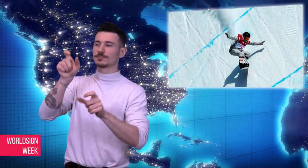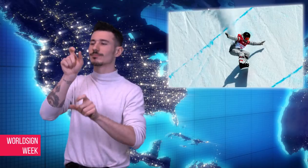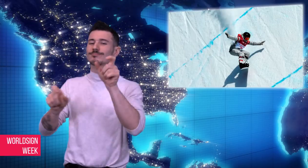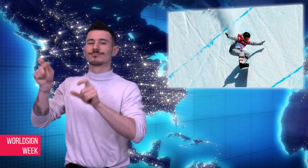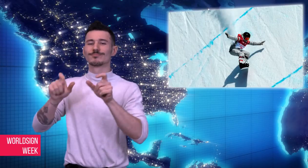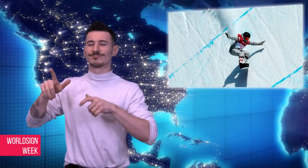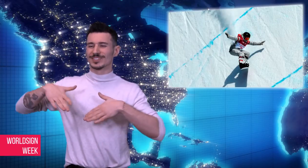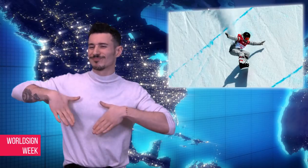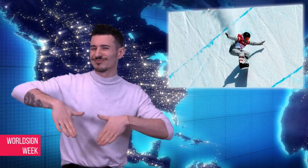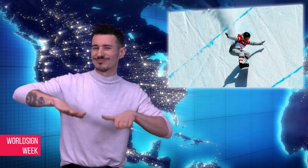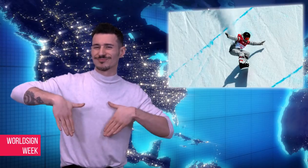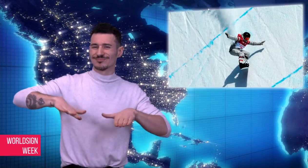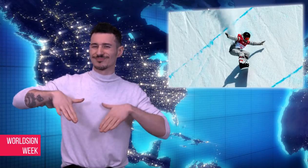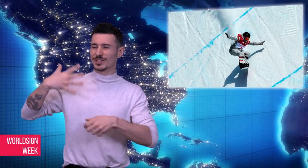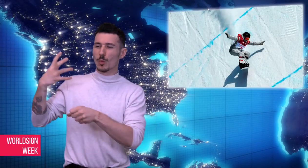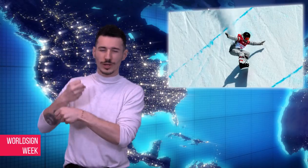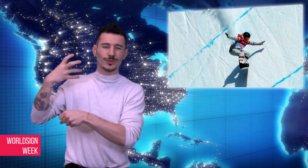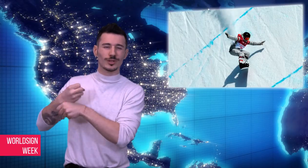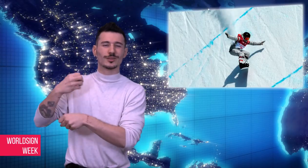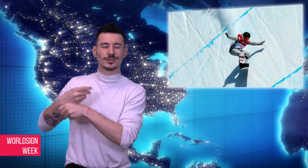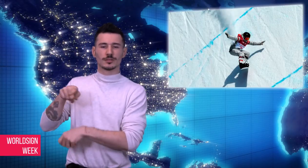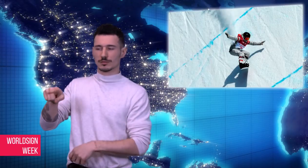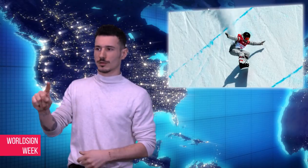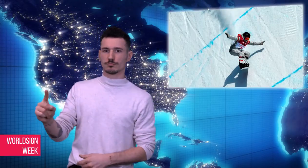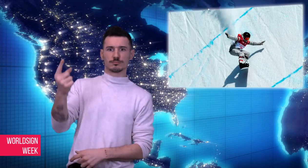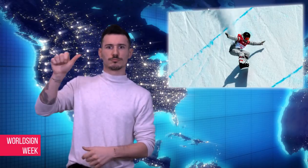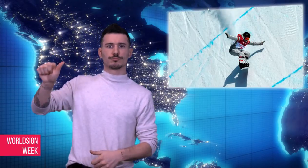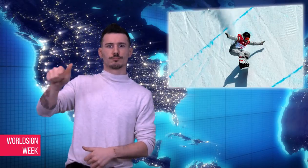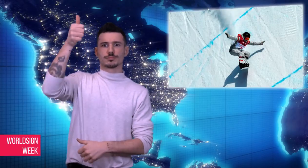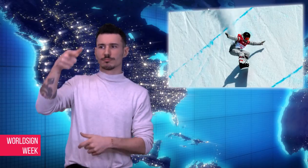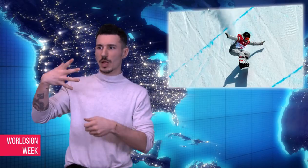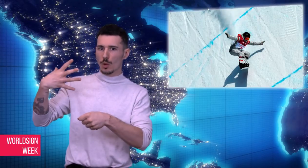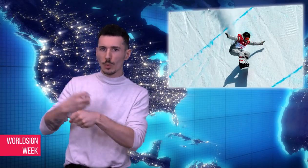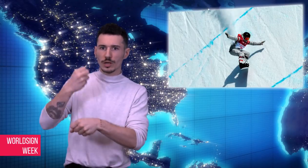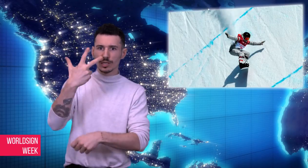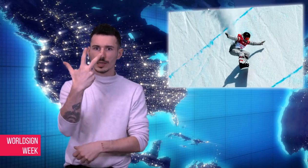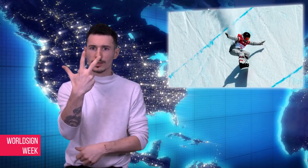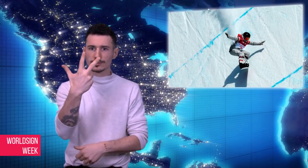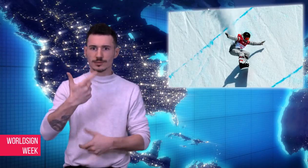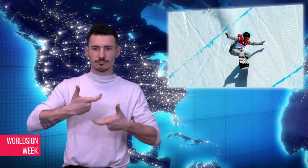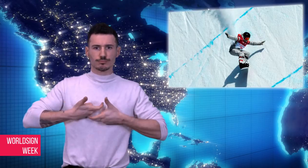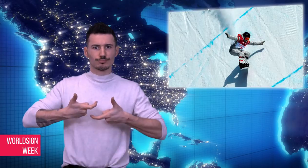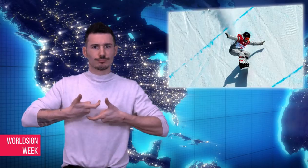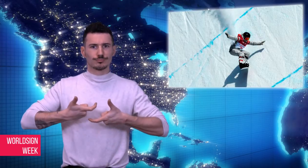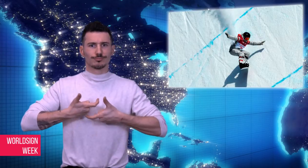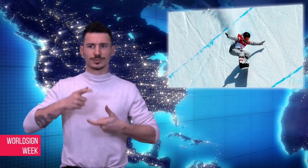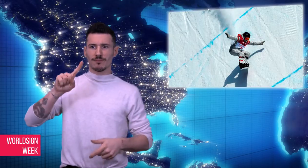three gold medals. Allegations of sexual